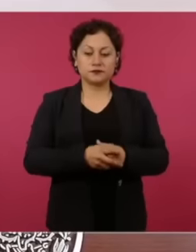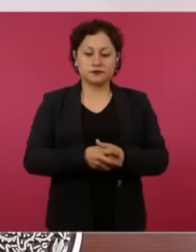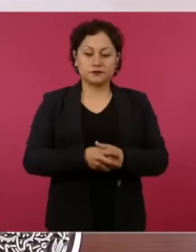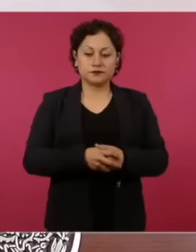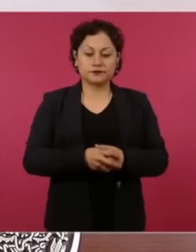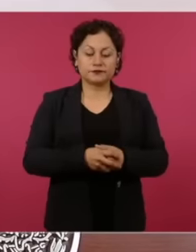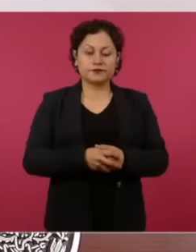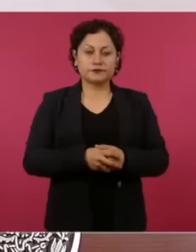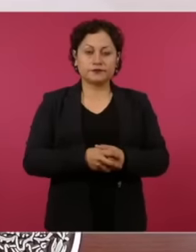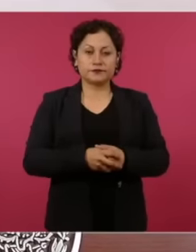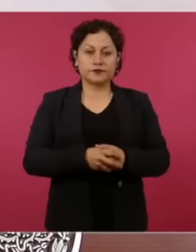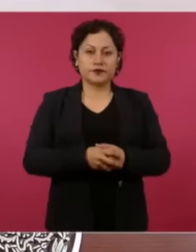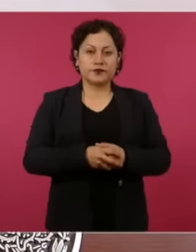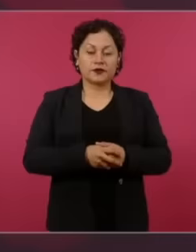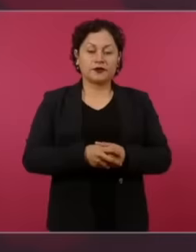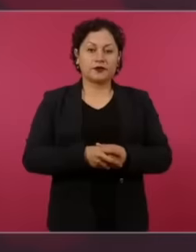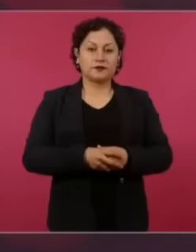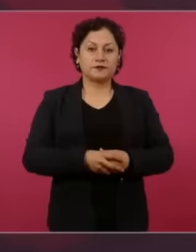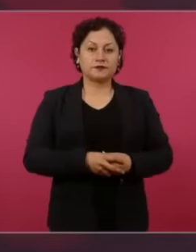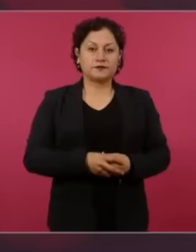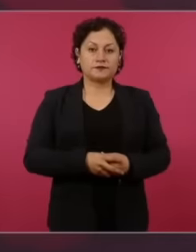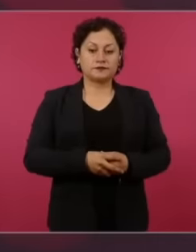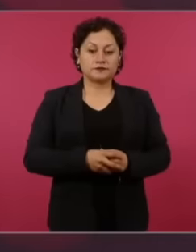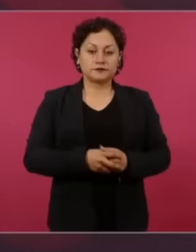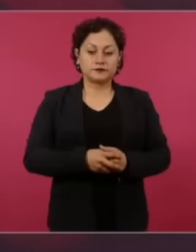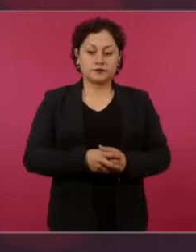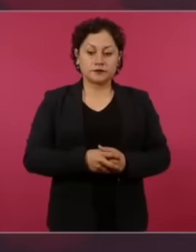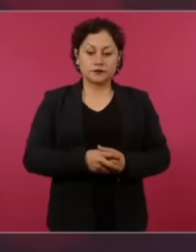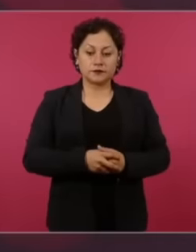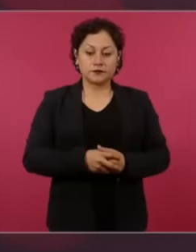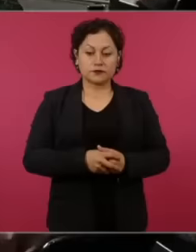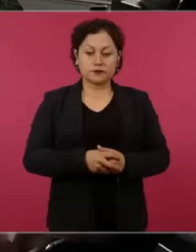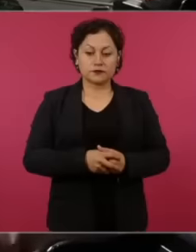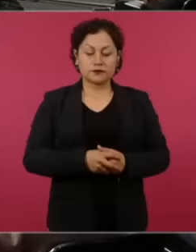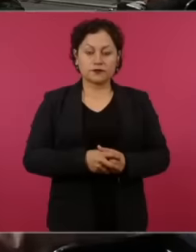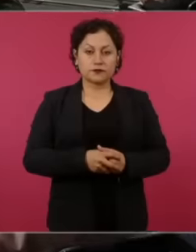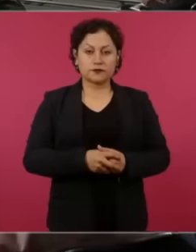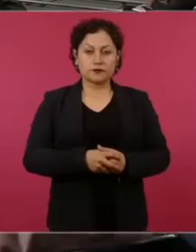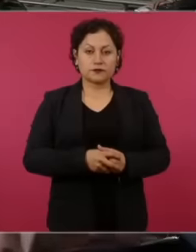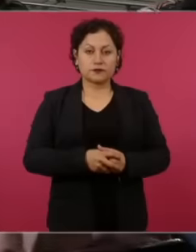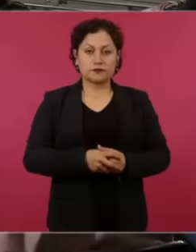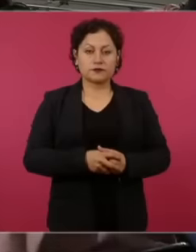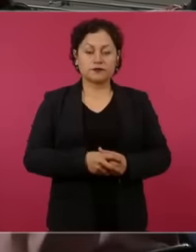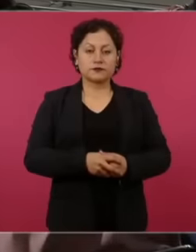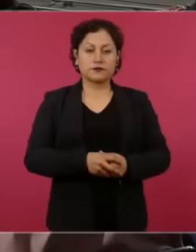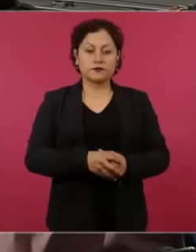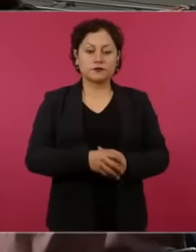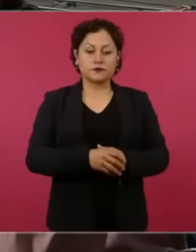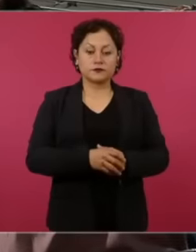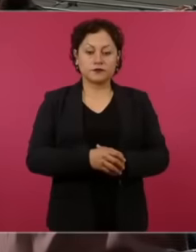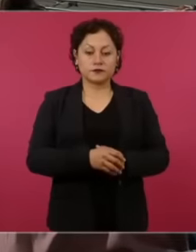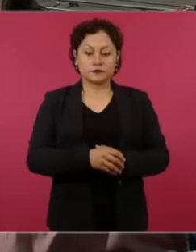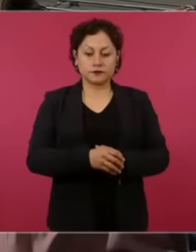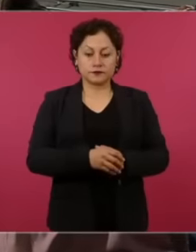no eh